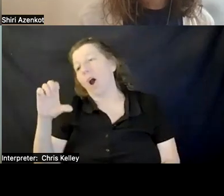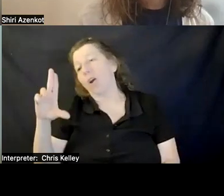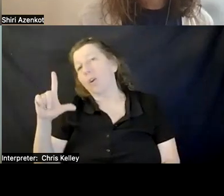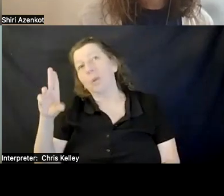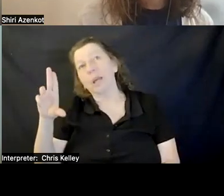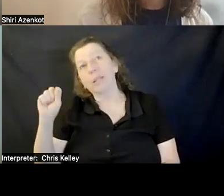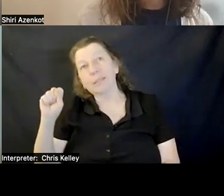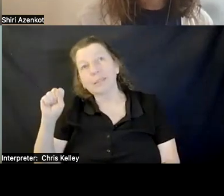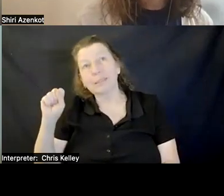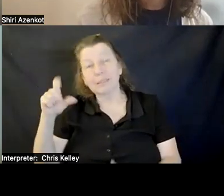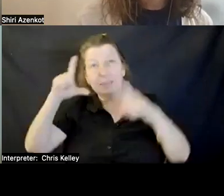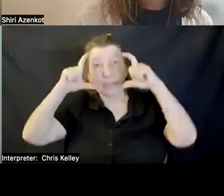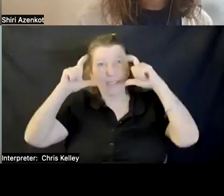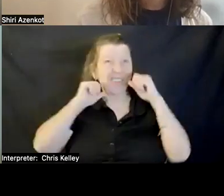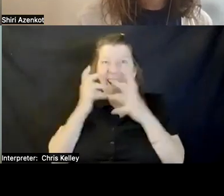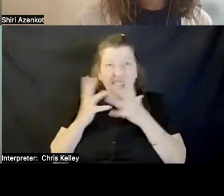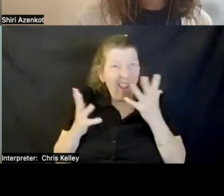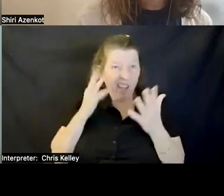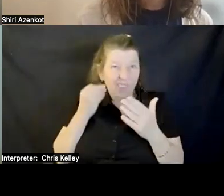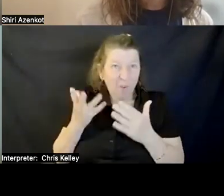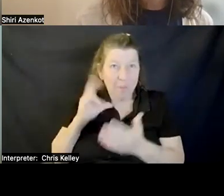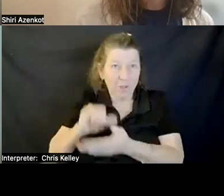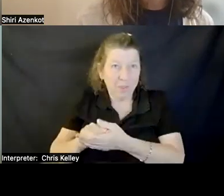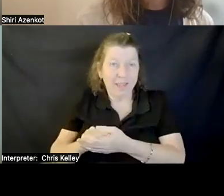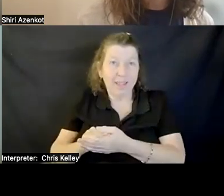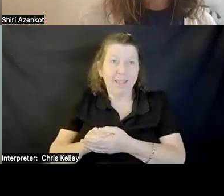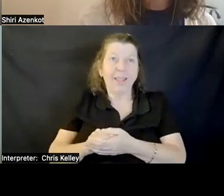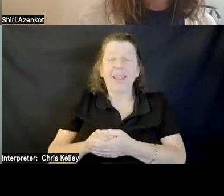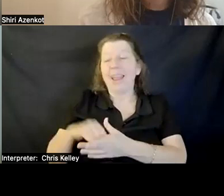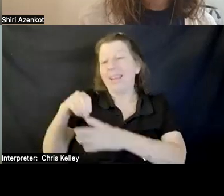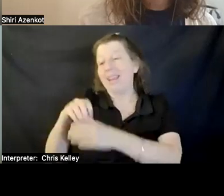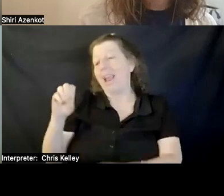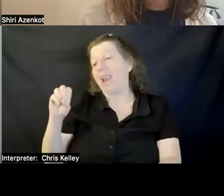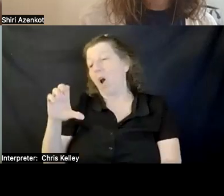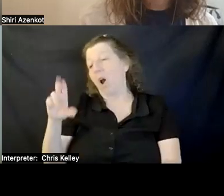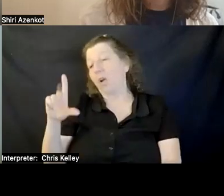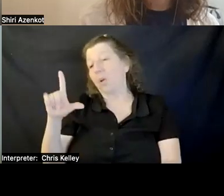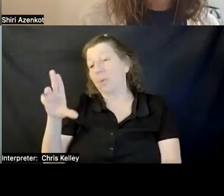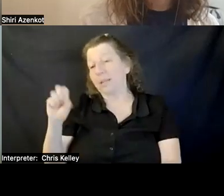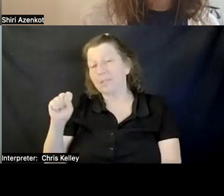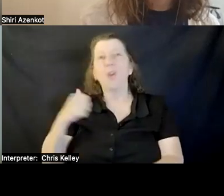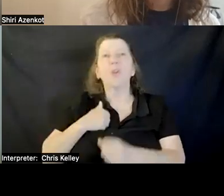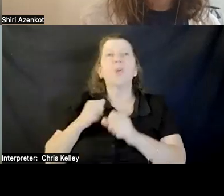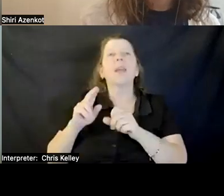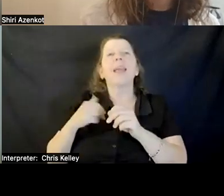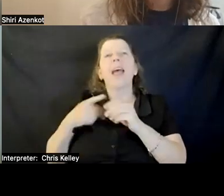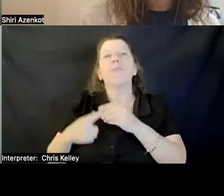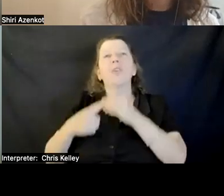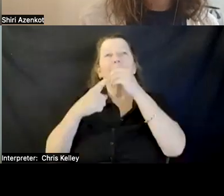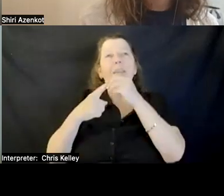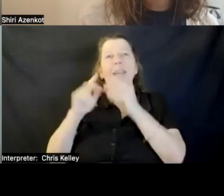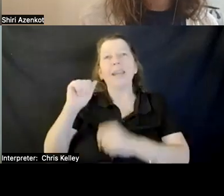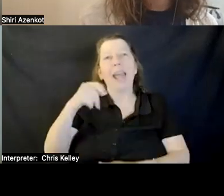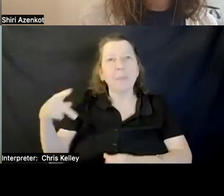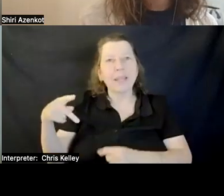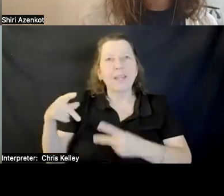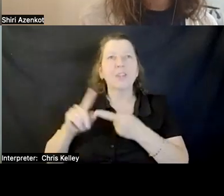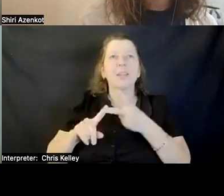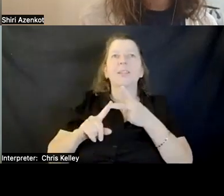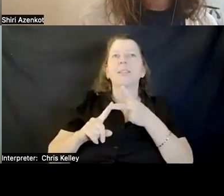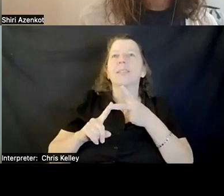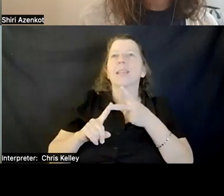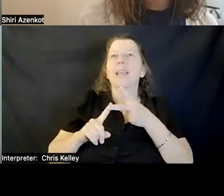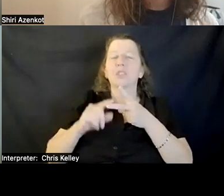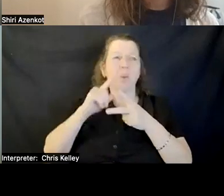TOO MUCH INFORMATION. IN OCULUS, YOU CAN RUN UNITY APPLICATIONS AND UNREAL. IT IS VERY CONVOLUTED.